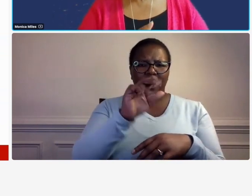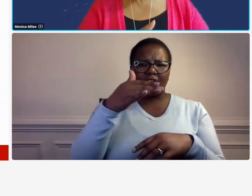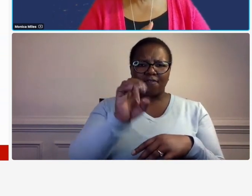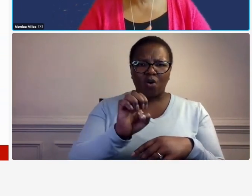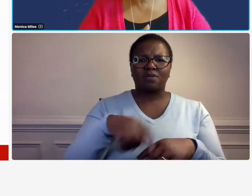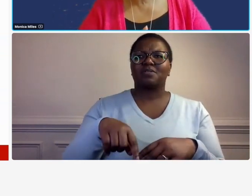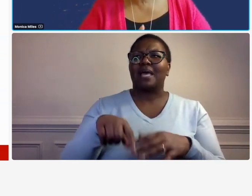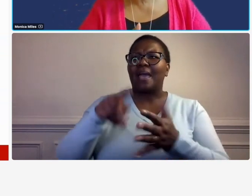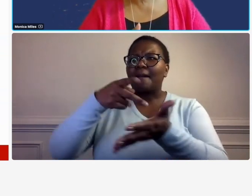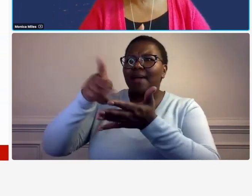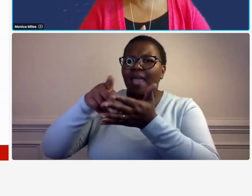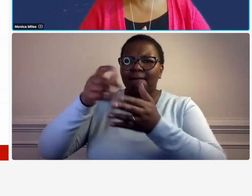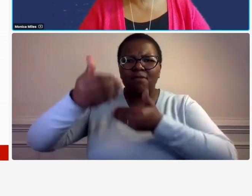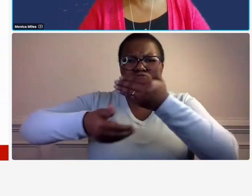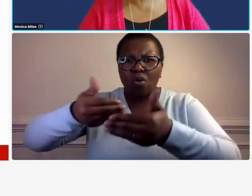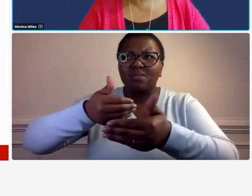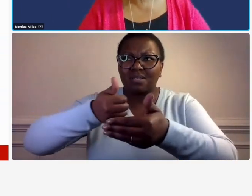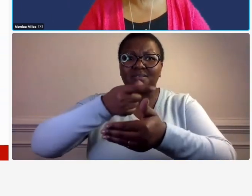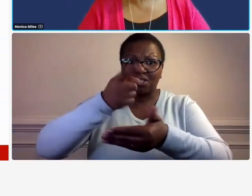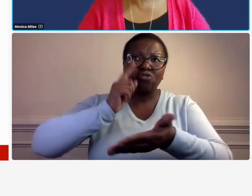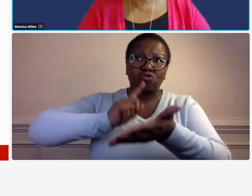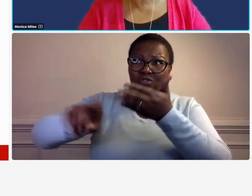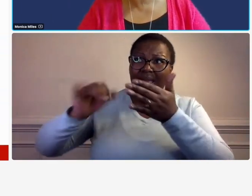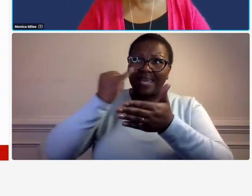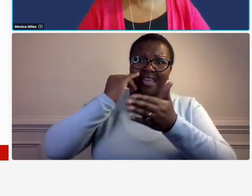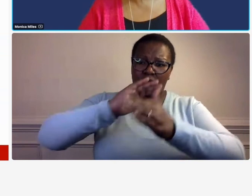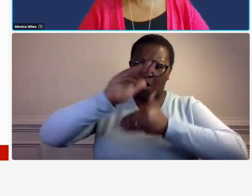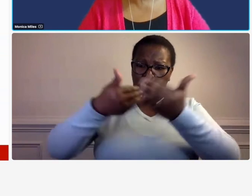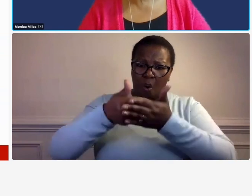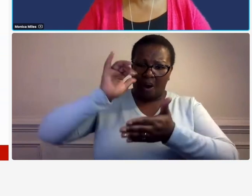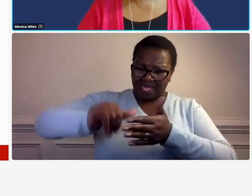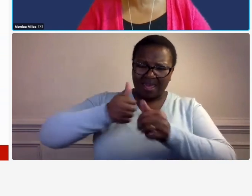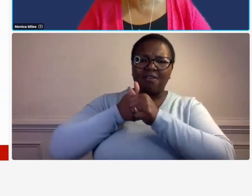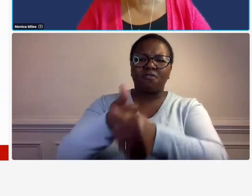make sure you have internal controls in place that will support that these policies and procedures